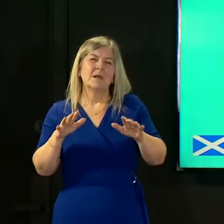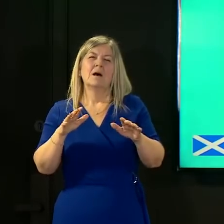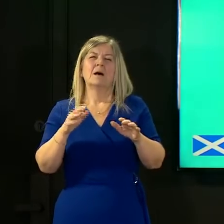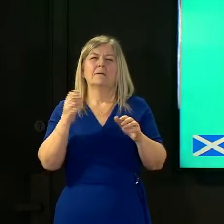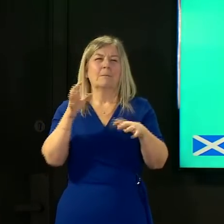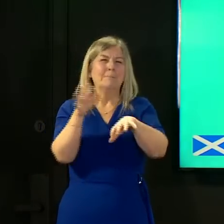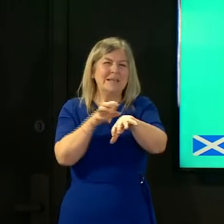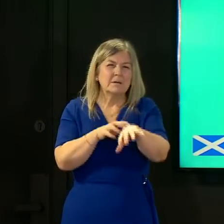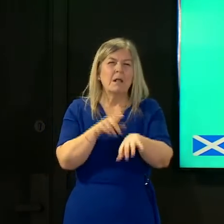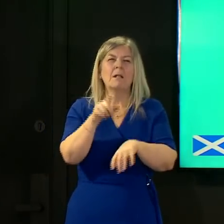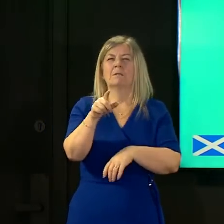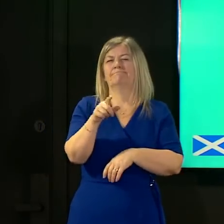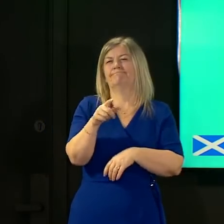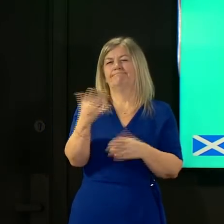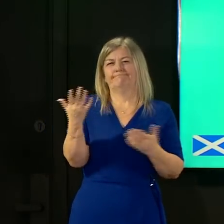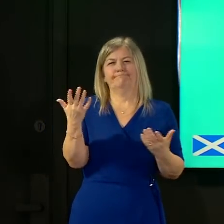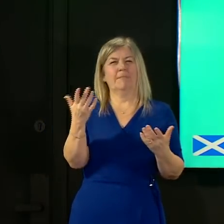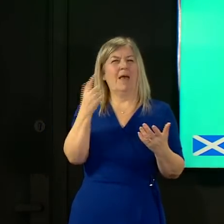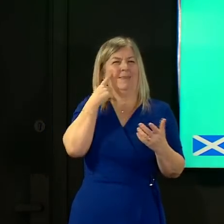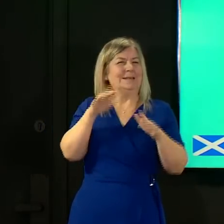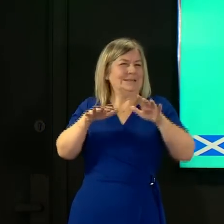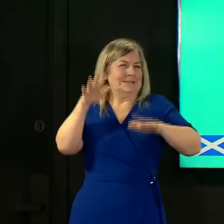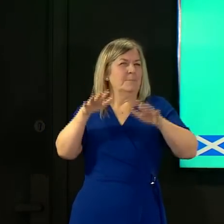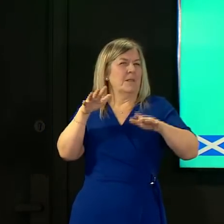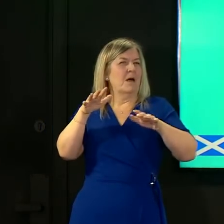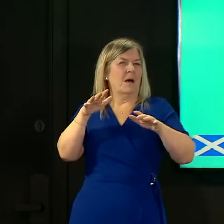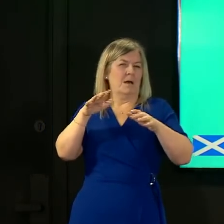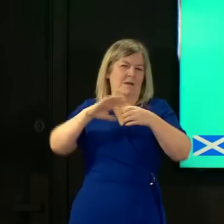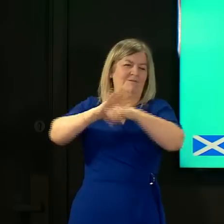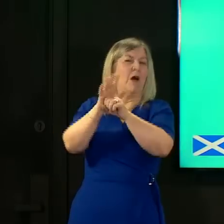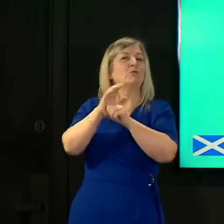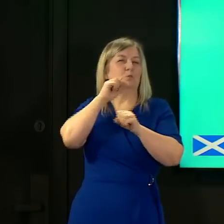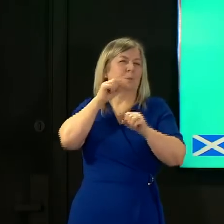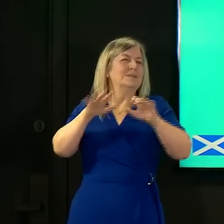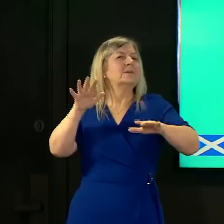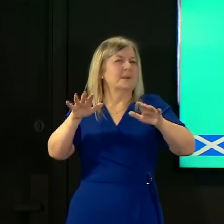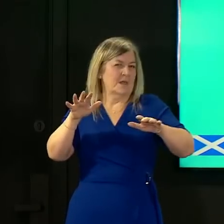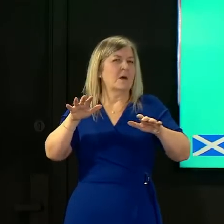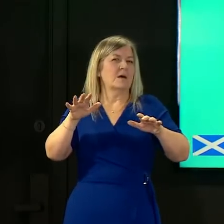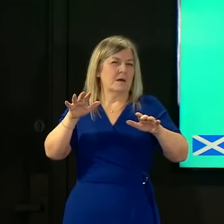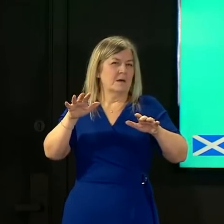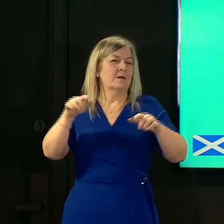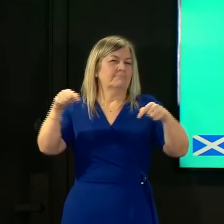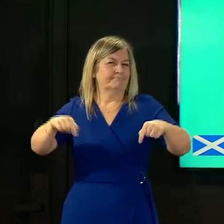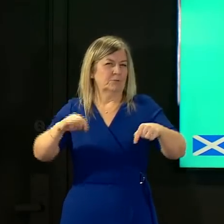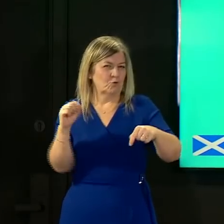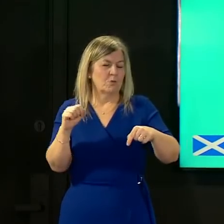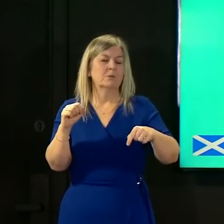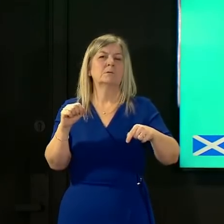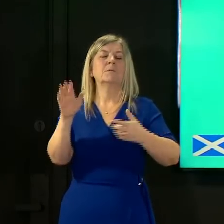is well within our grasp suppressing disease to as low a level as possible so that we deal with